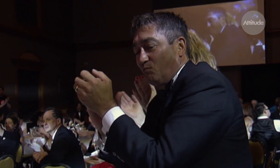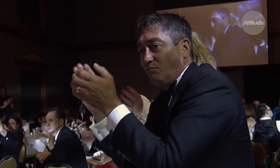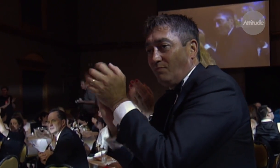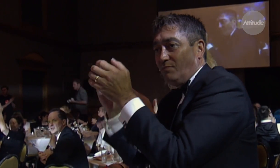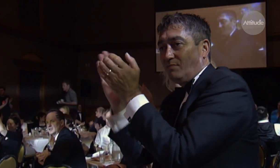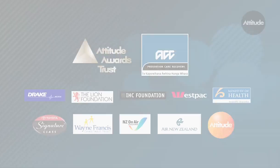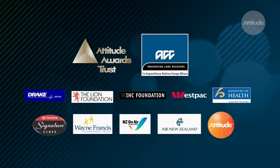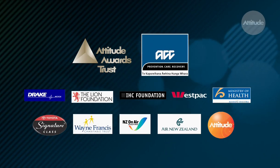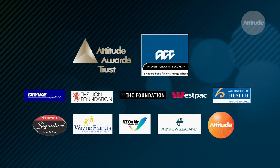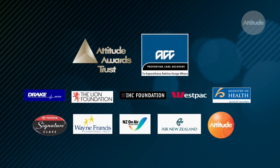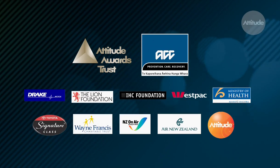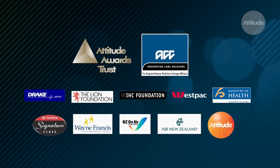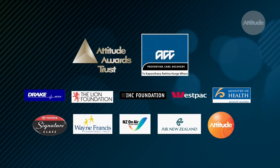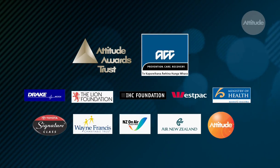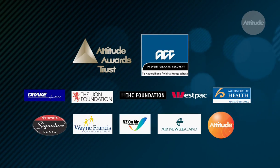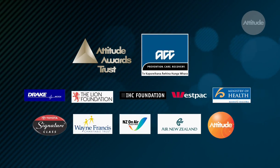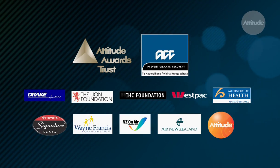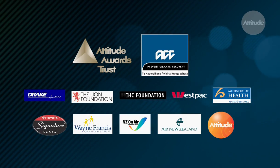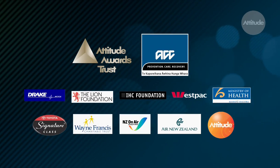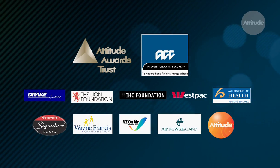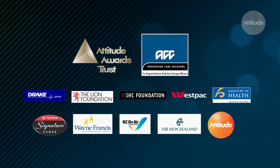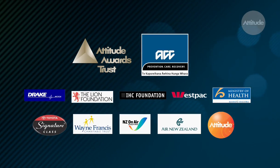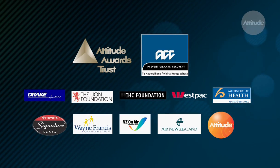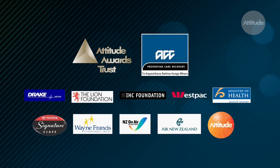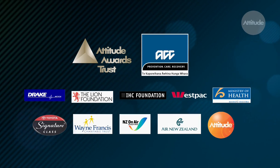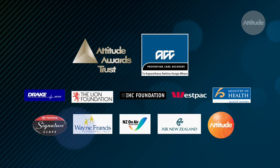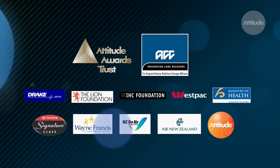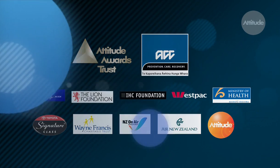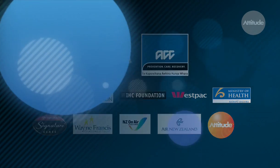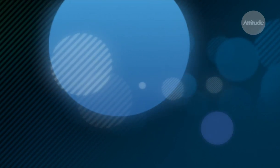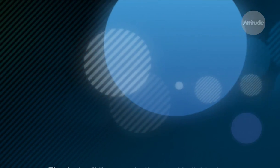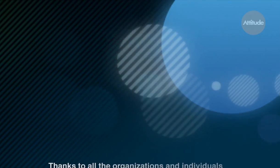think about who deserves recognition – check out our website for details.